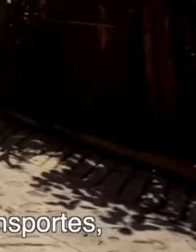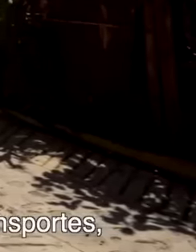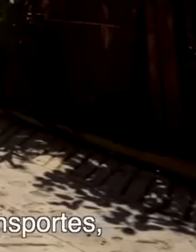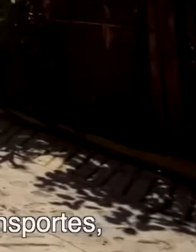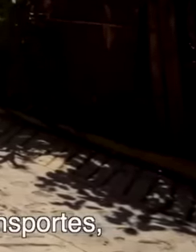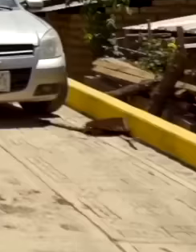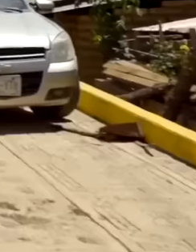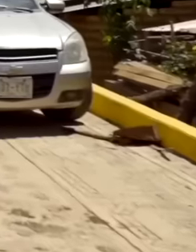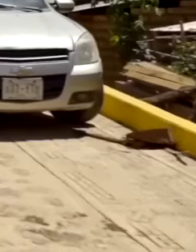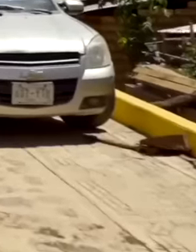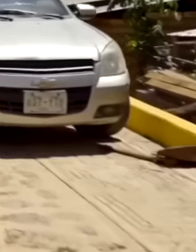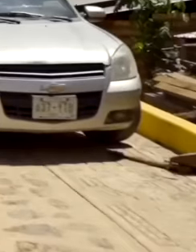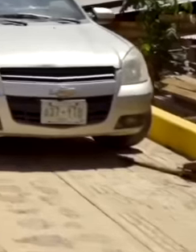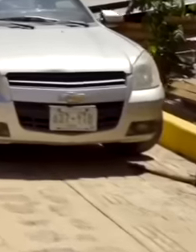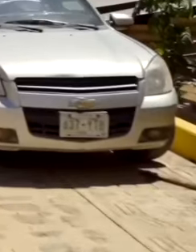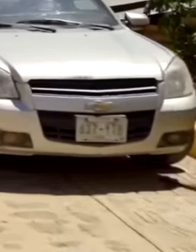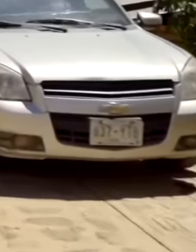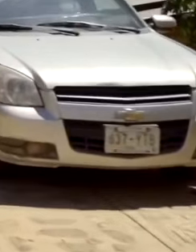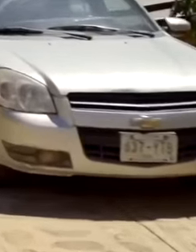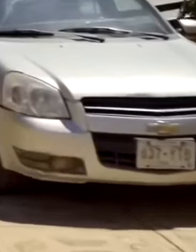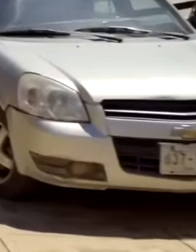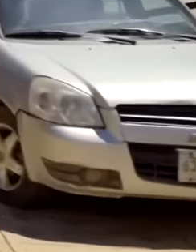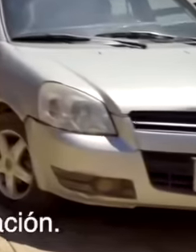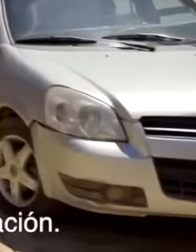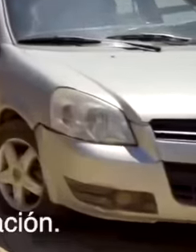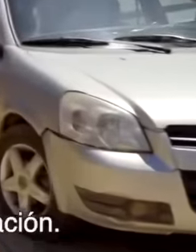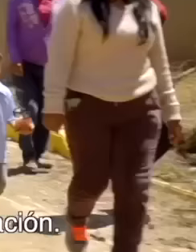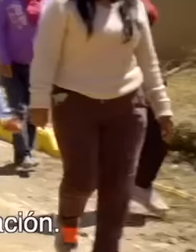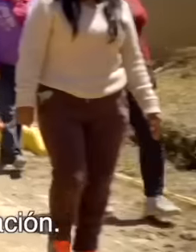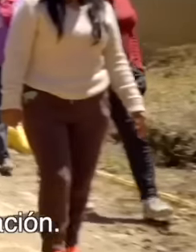and Transportation Infrastructure and the National Institute of Indigenous Peoples supports the municipalities